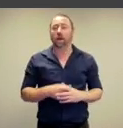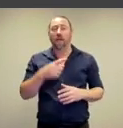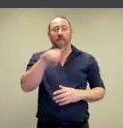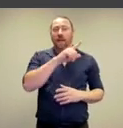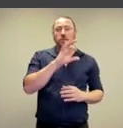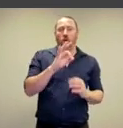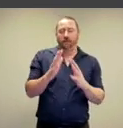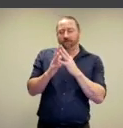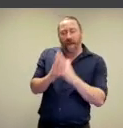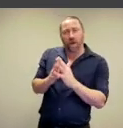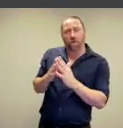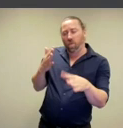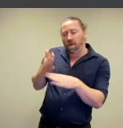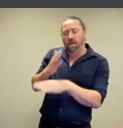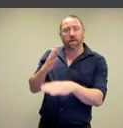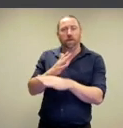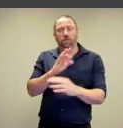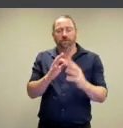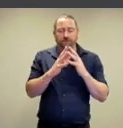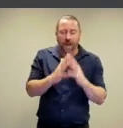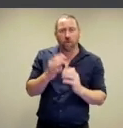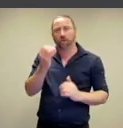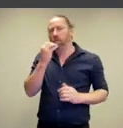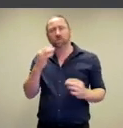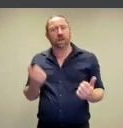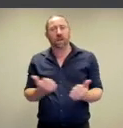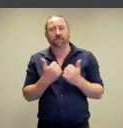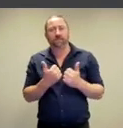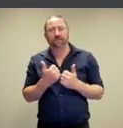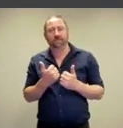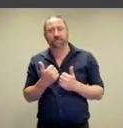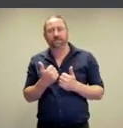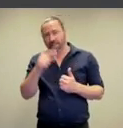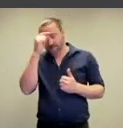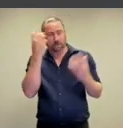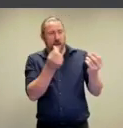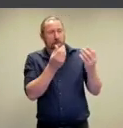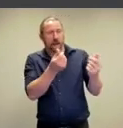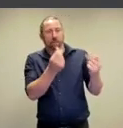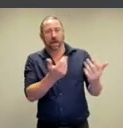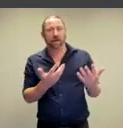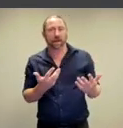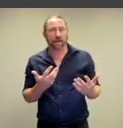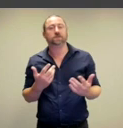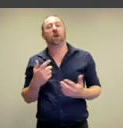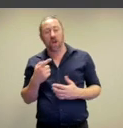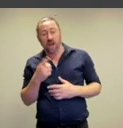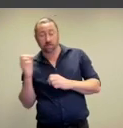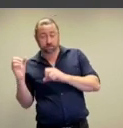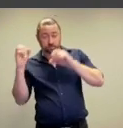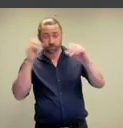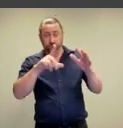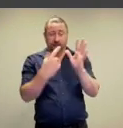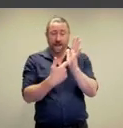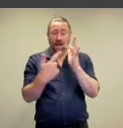regularly undervalues labor